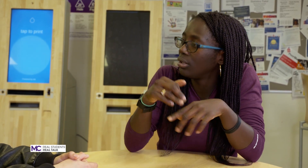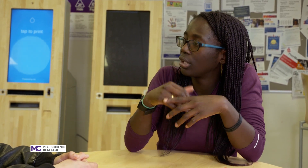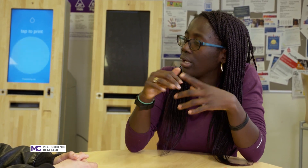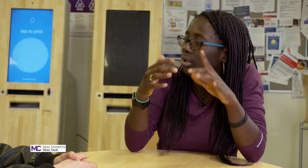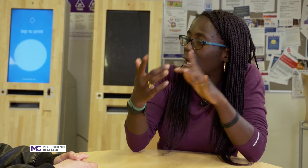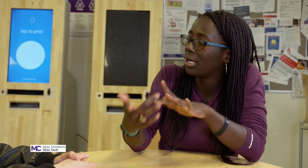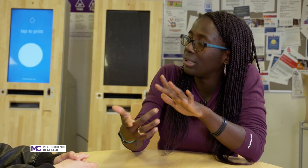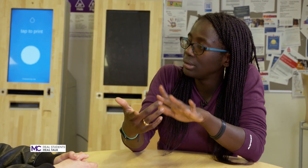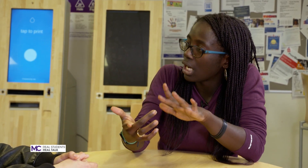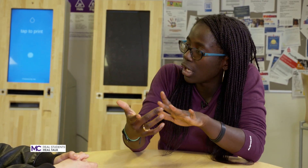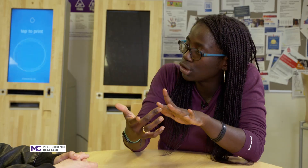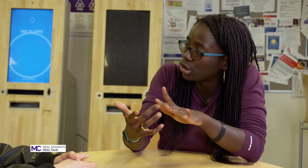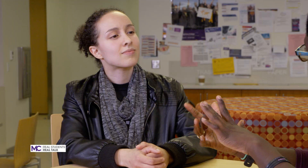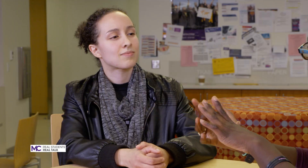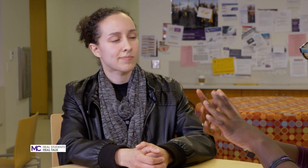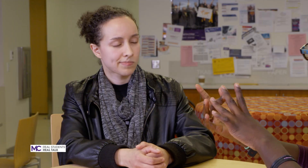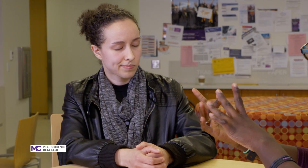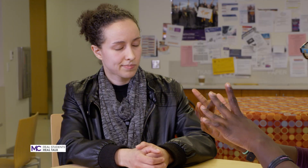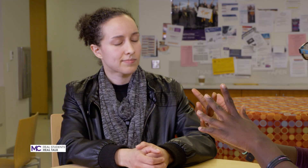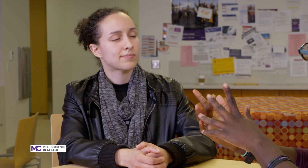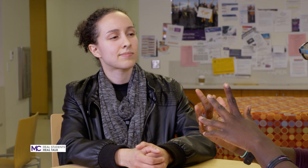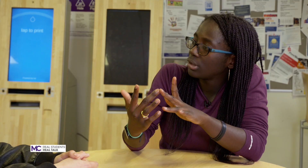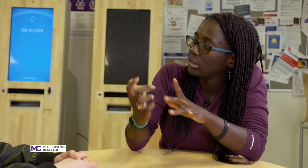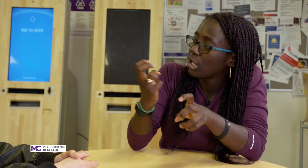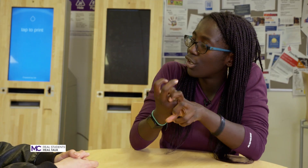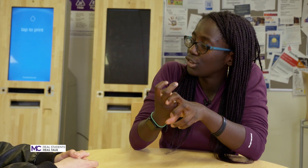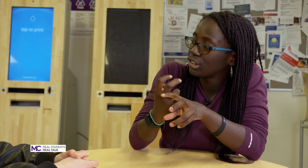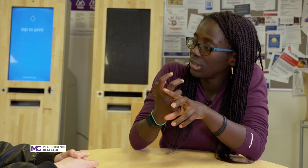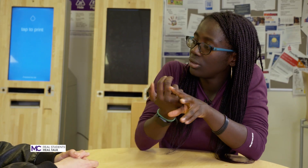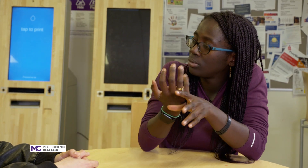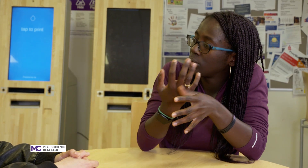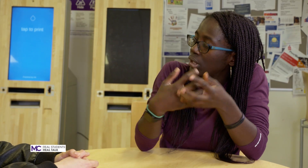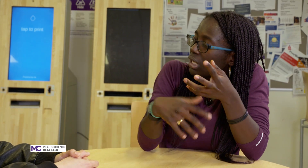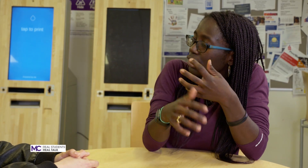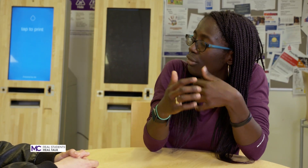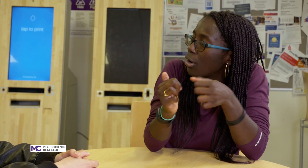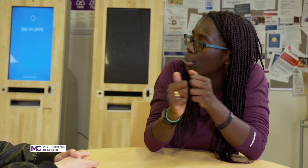touch so it's hard to get up with